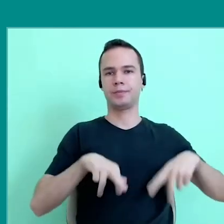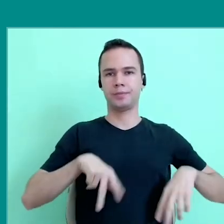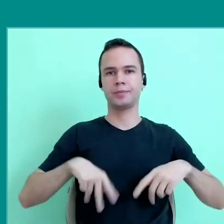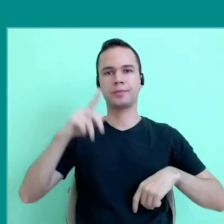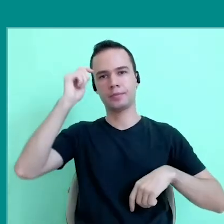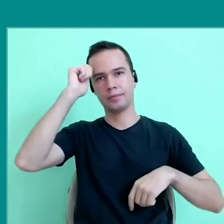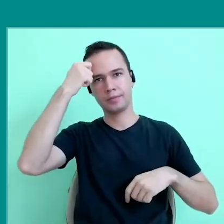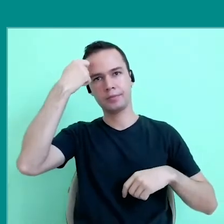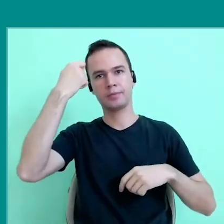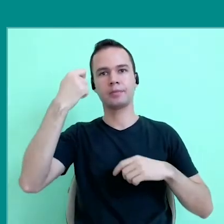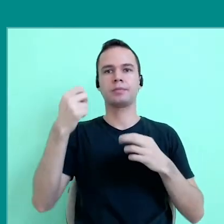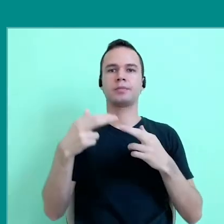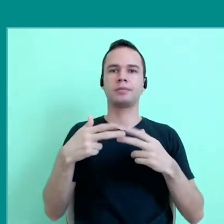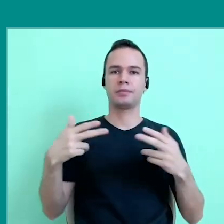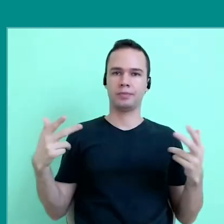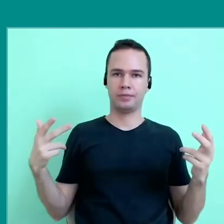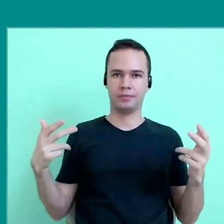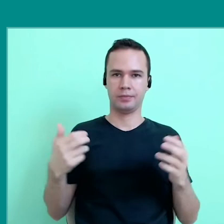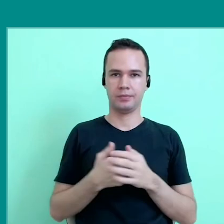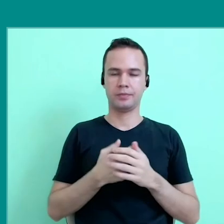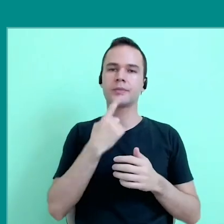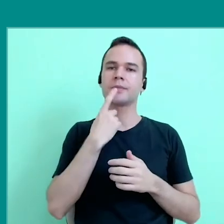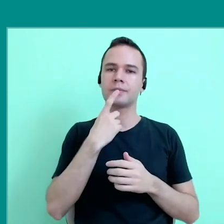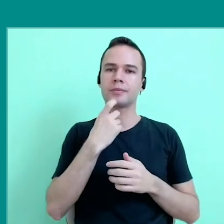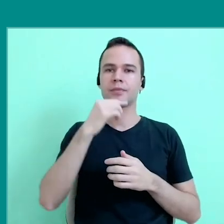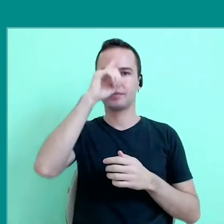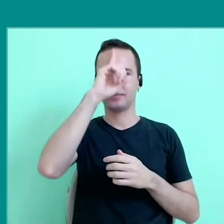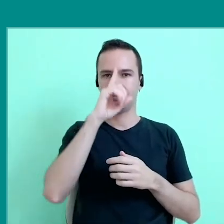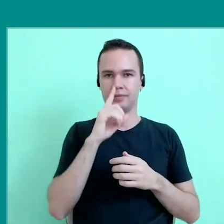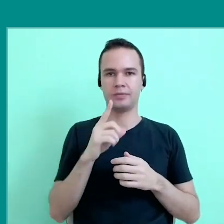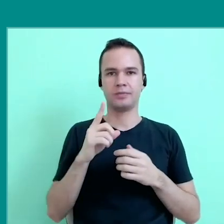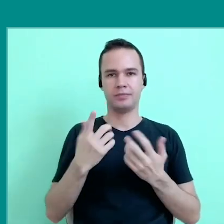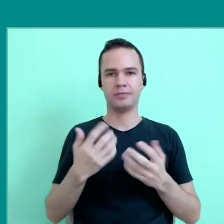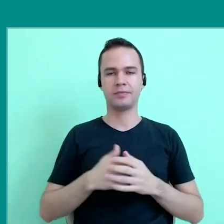black, red, yellow, something like that.